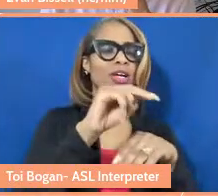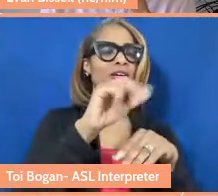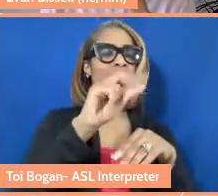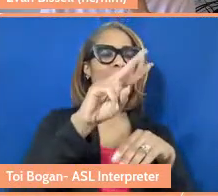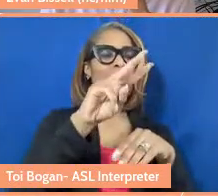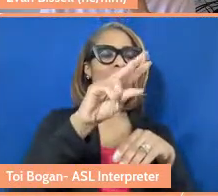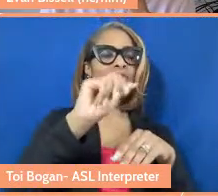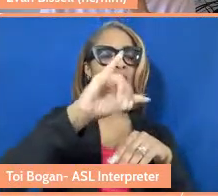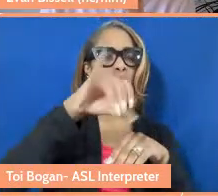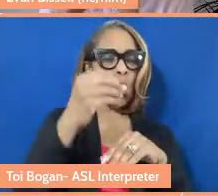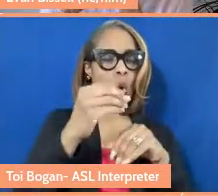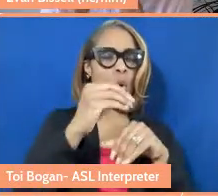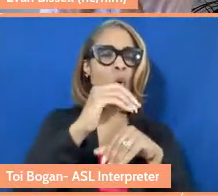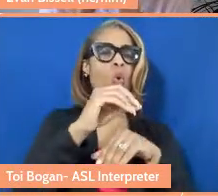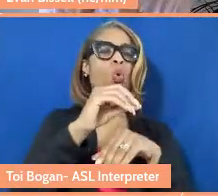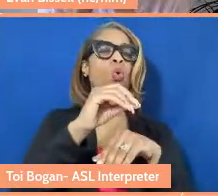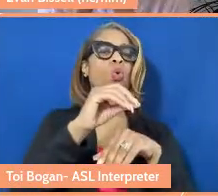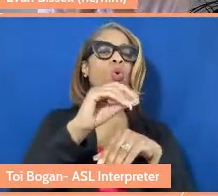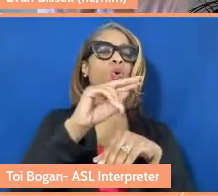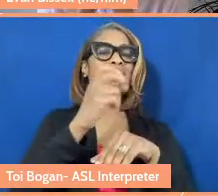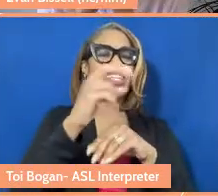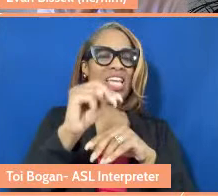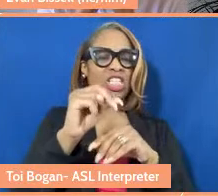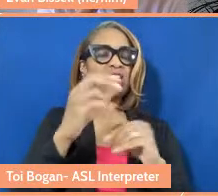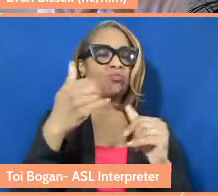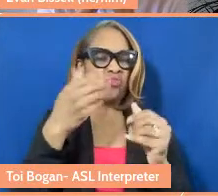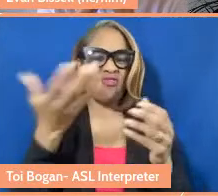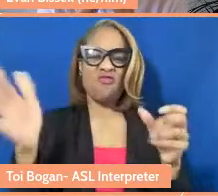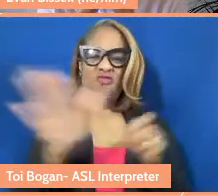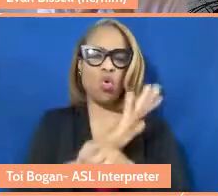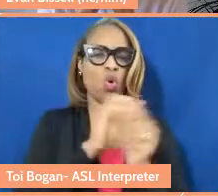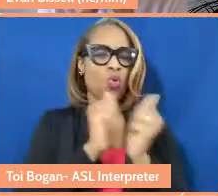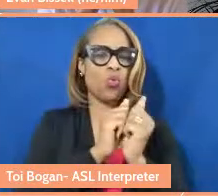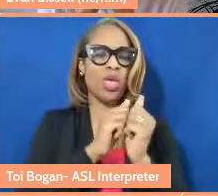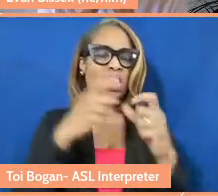sewing supplies, because there was a sewing group there that was sewing masks for tribal